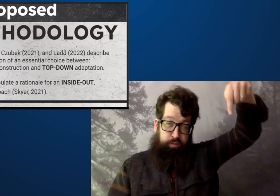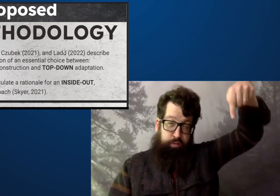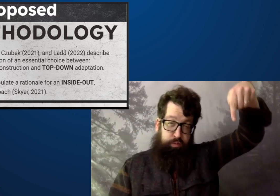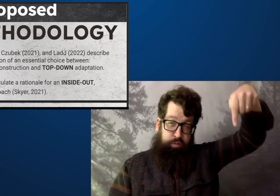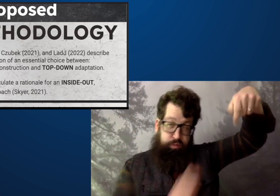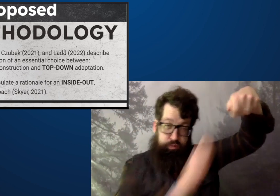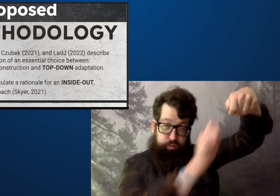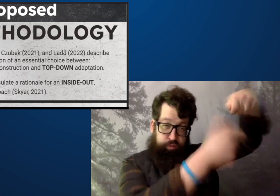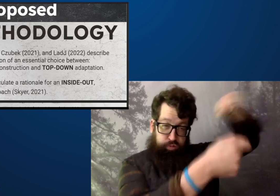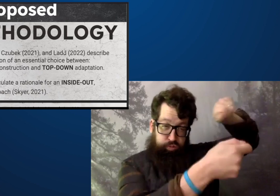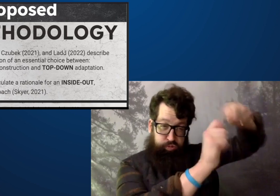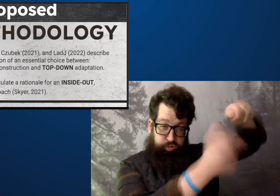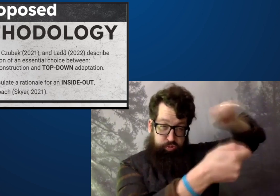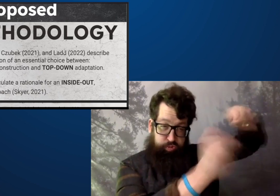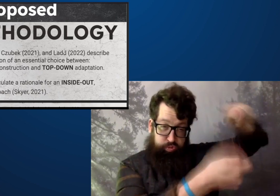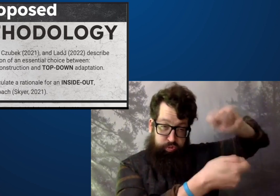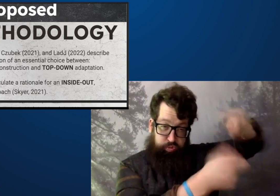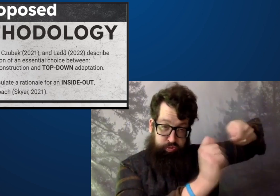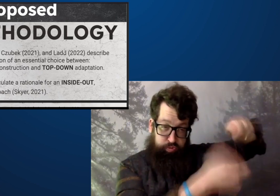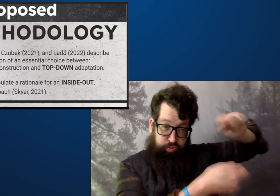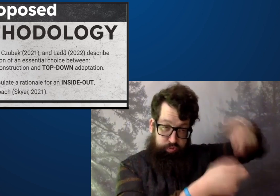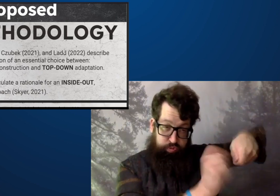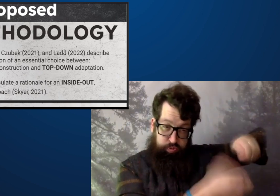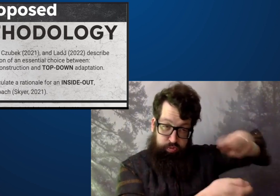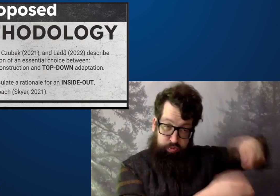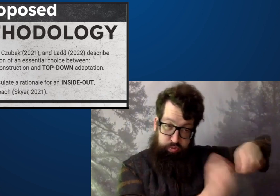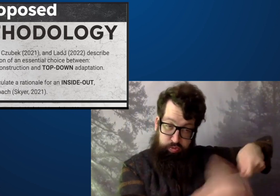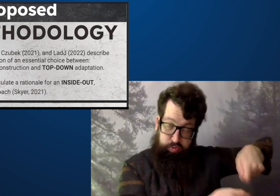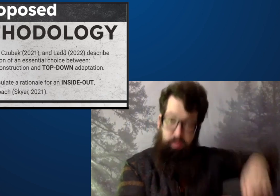Do you start from the top and work your